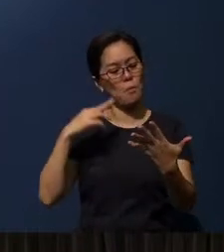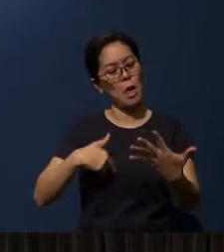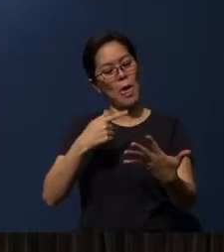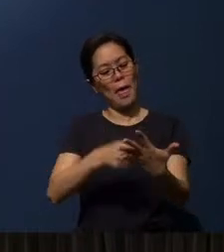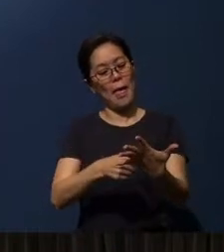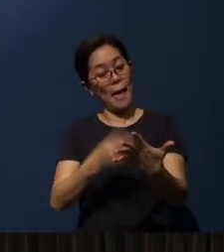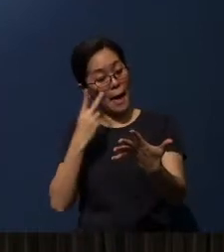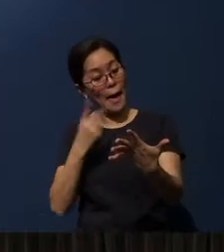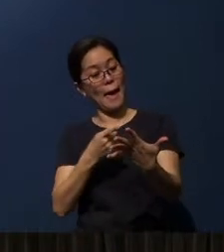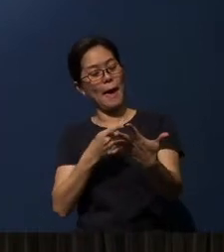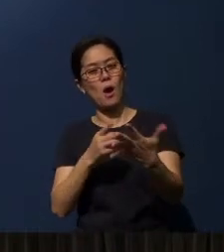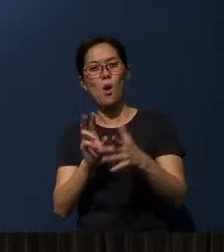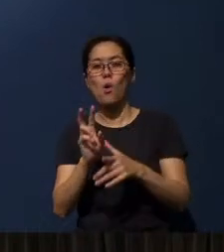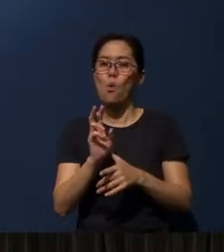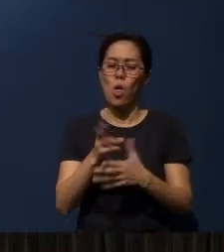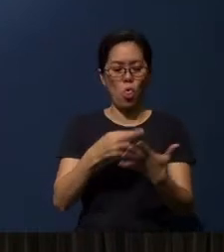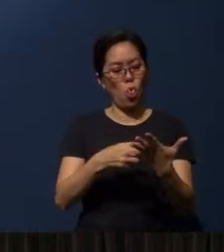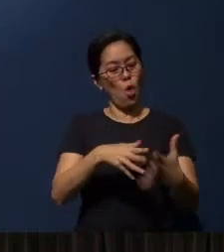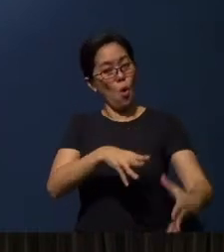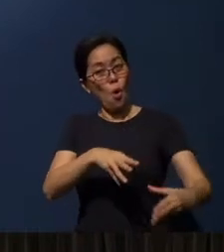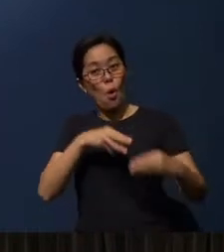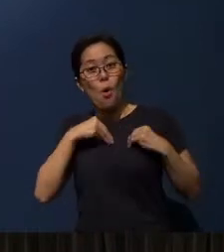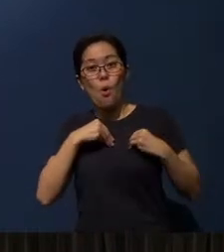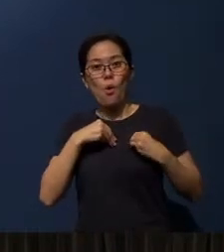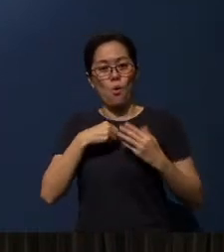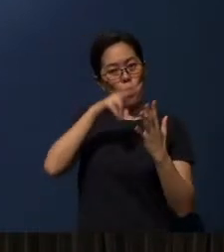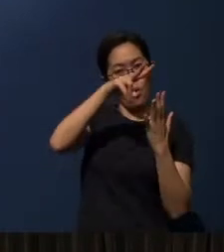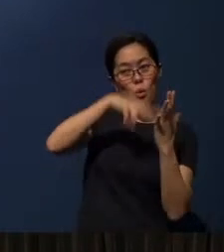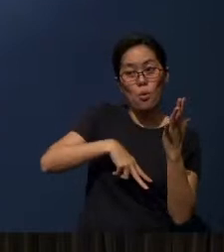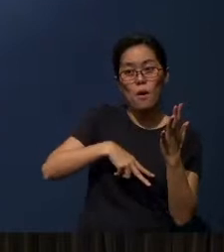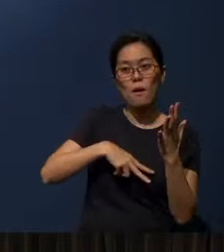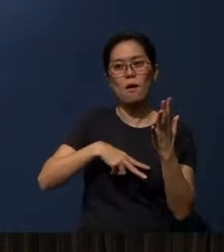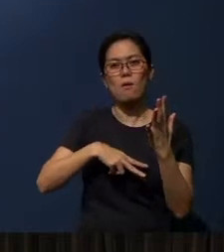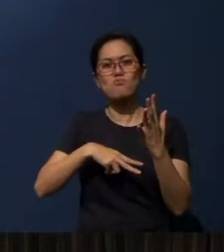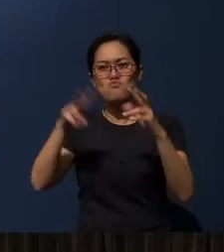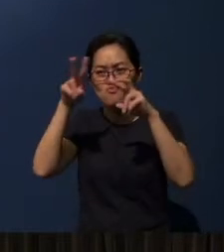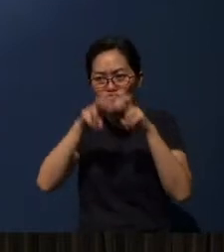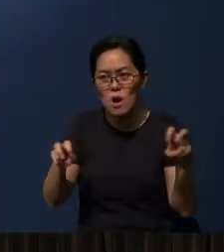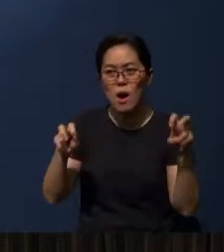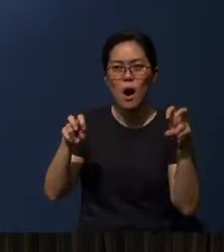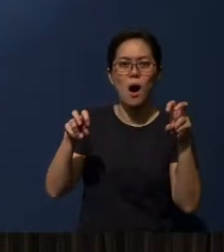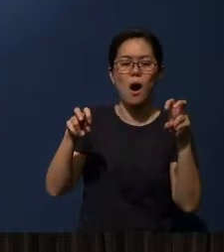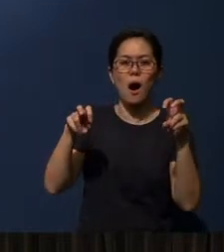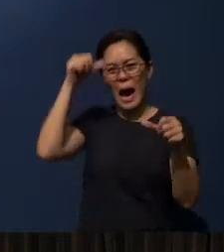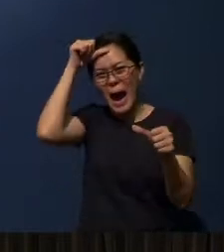Whether we want to RECEIVE God's word, READ God's word, RESEARCH God's word,